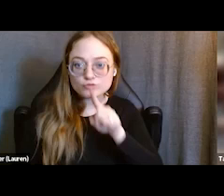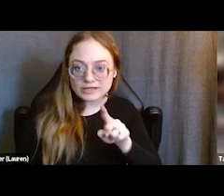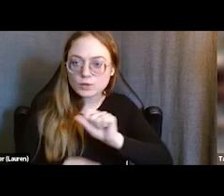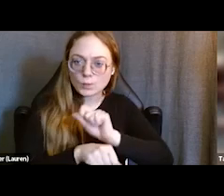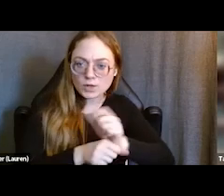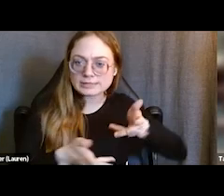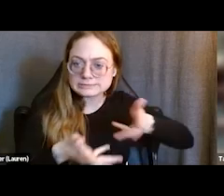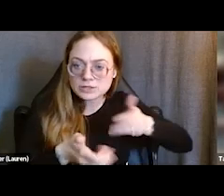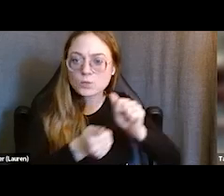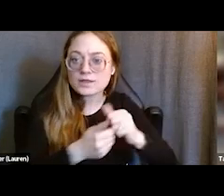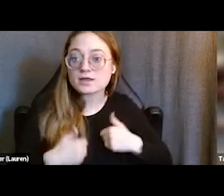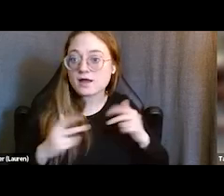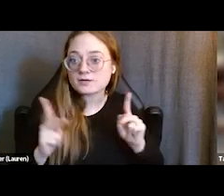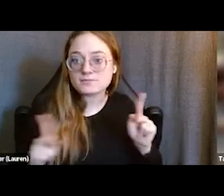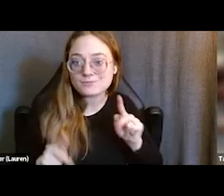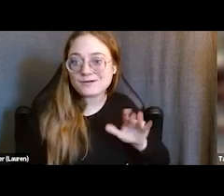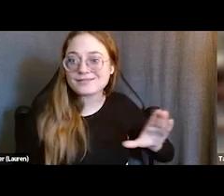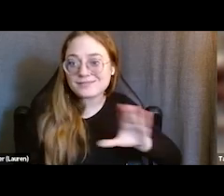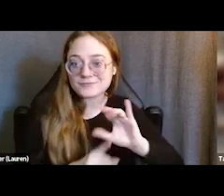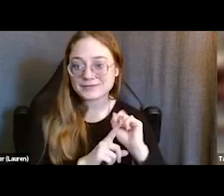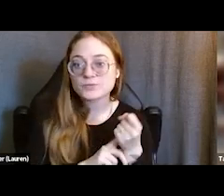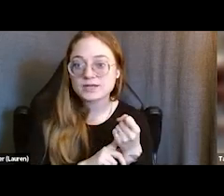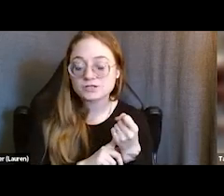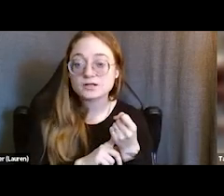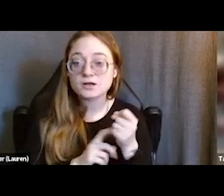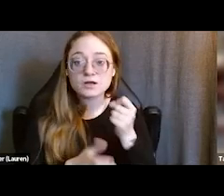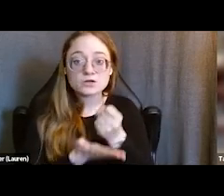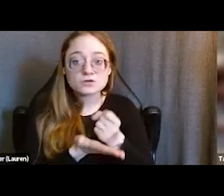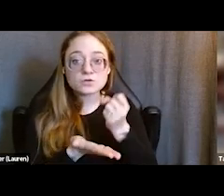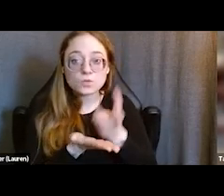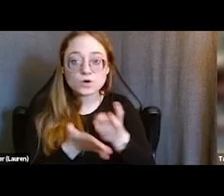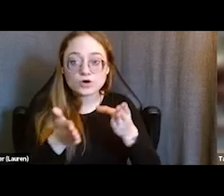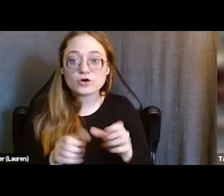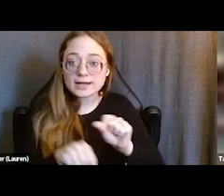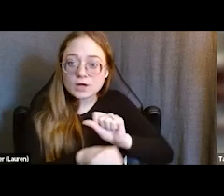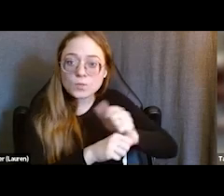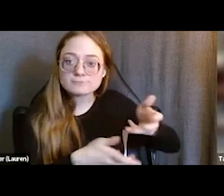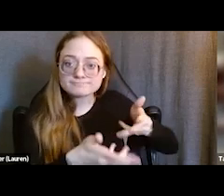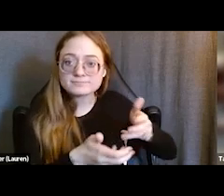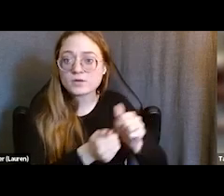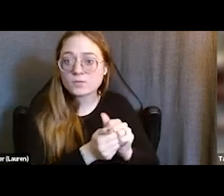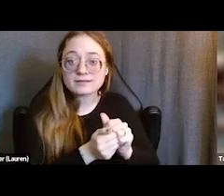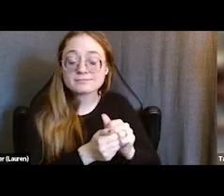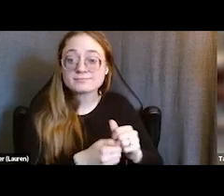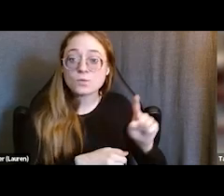where they're at. A street worker can work with a young adult for one to three years, sometimes for five or 10.